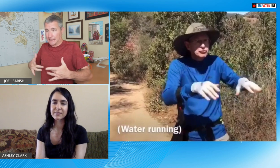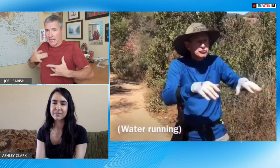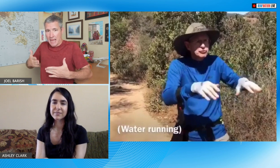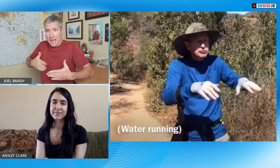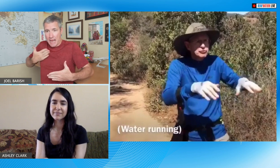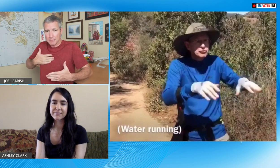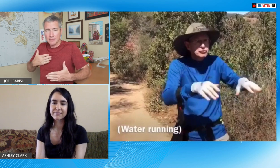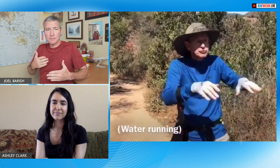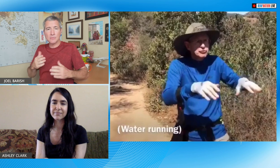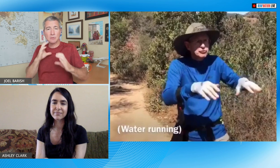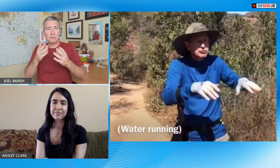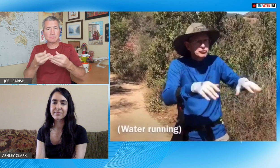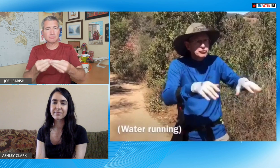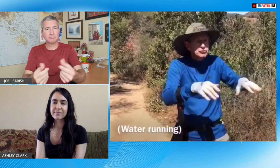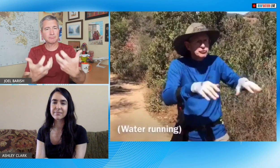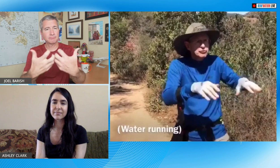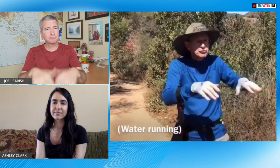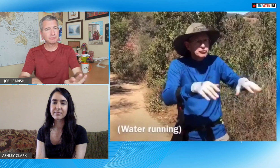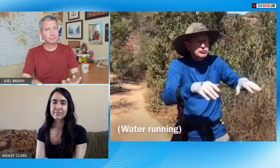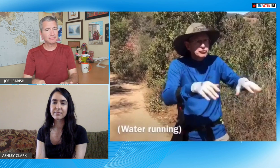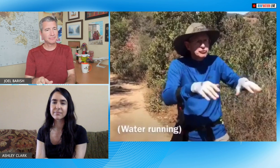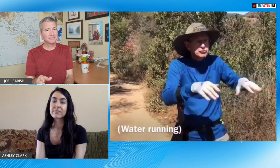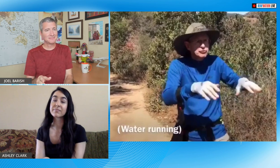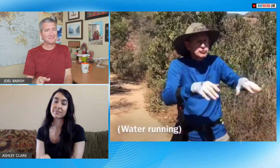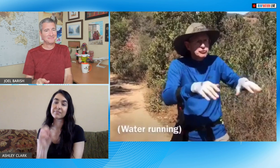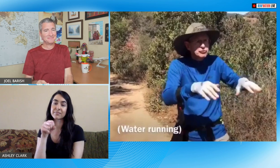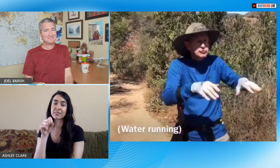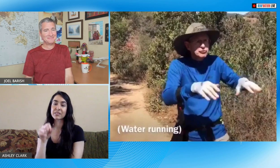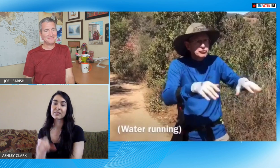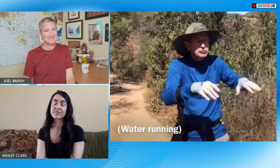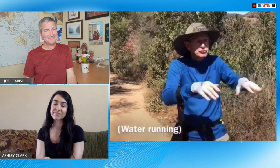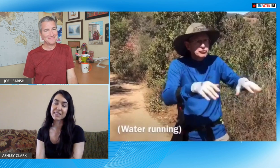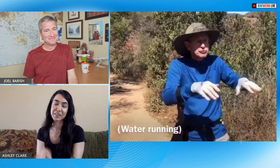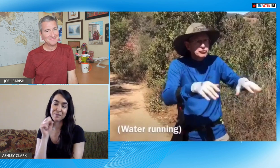excited and that excitement that happy it just it comes across in very